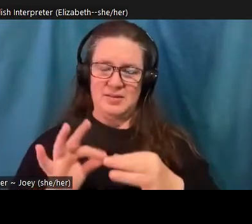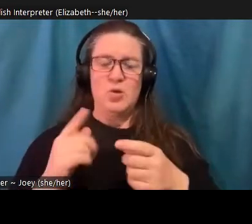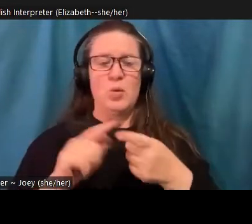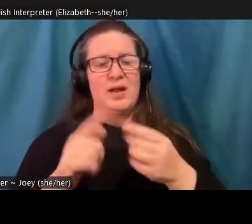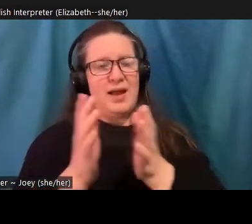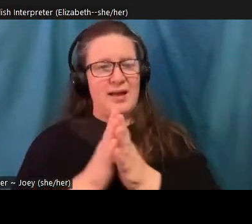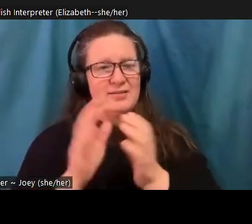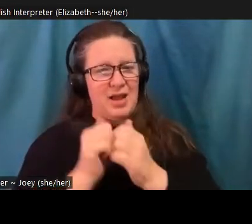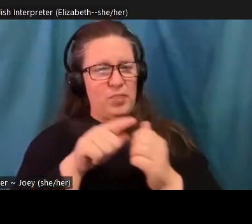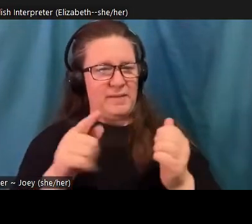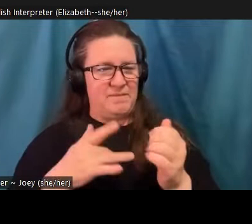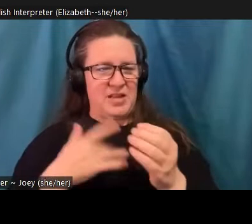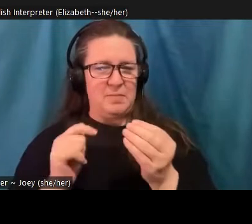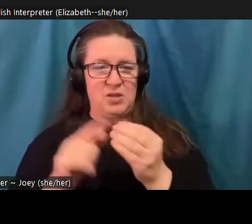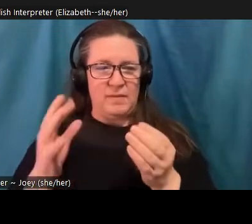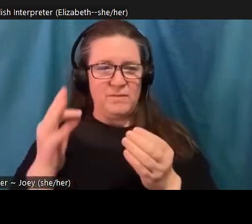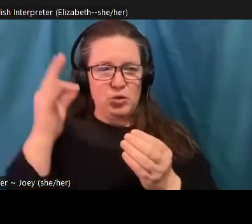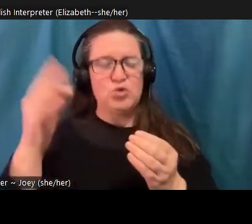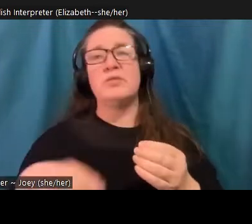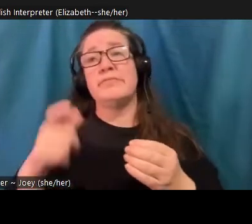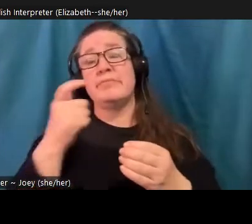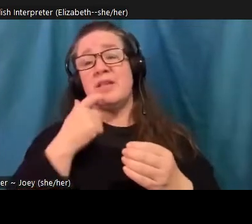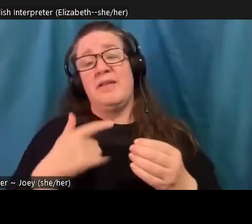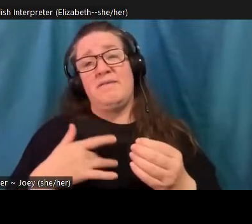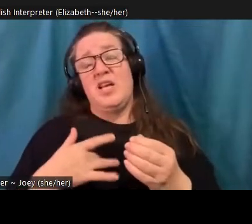hopeless, useless and miniscule. Why even bother bringing